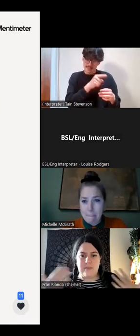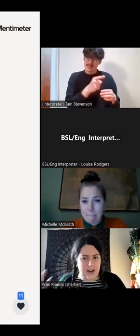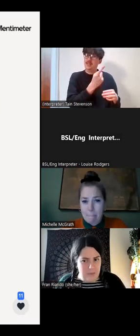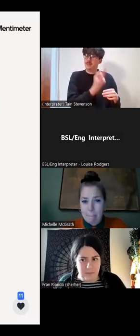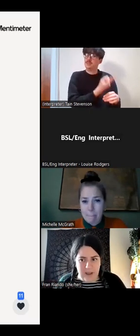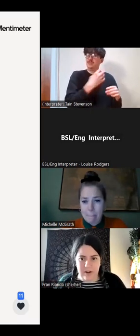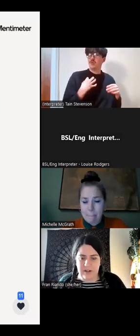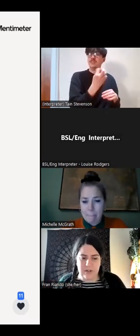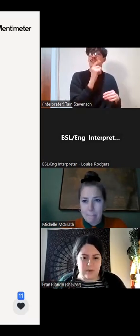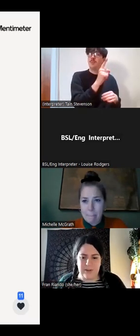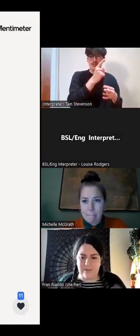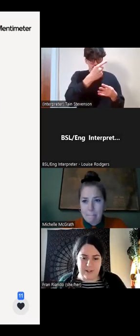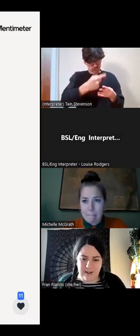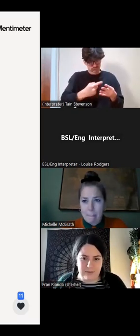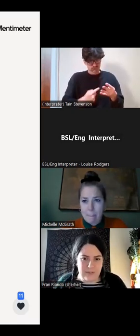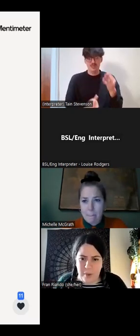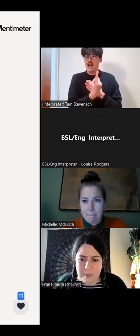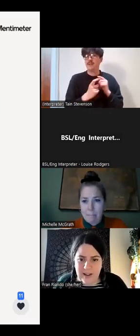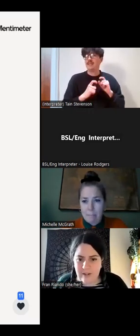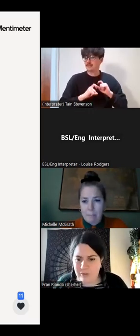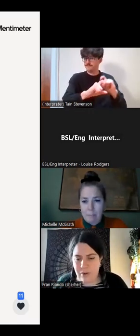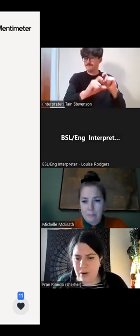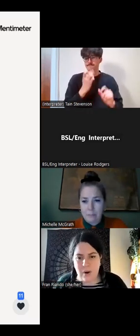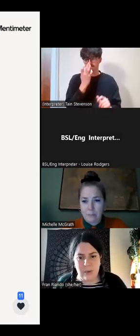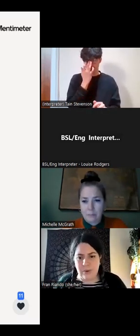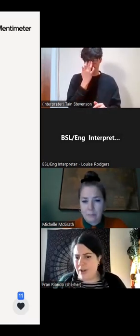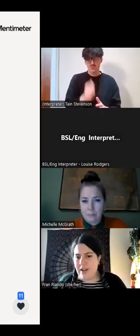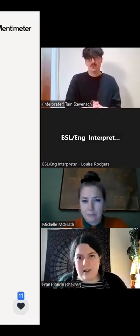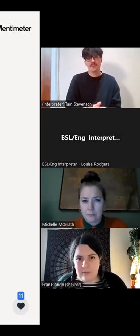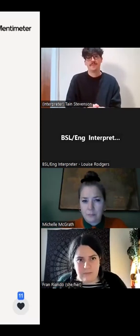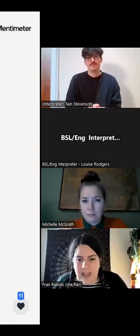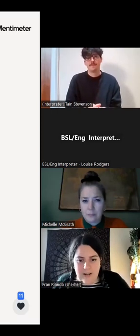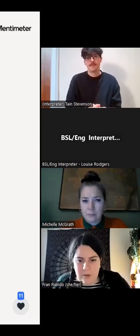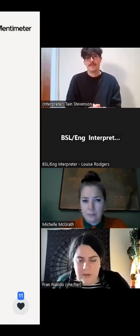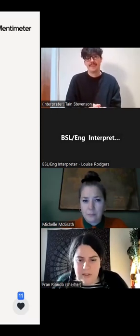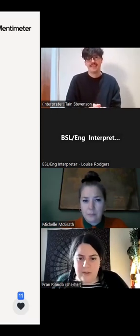that can be a barrier to even, kind of you know, applying for a role or get into a museum.